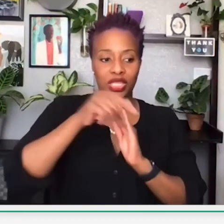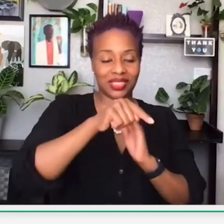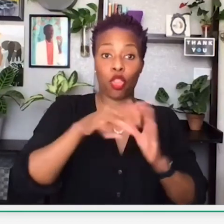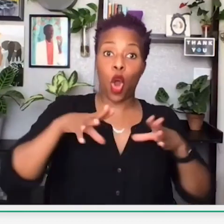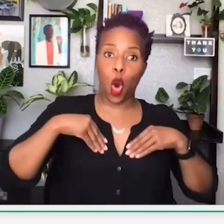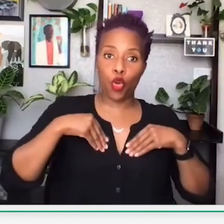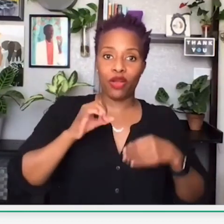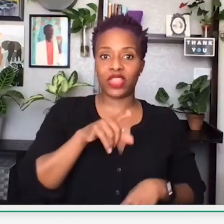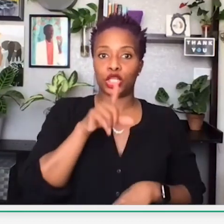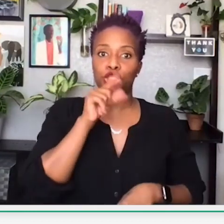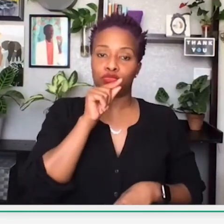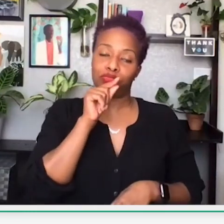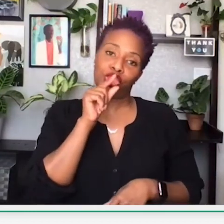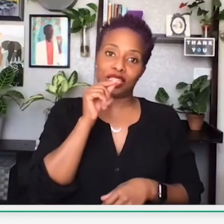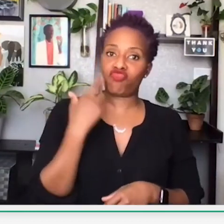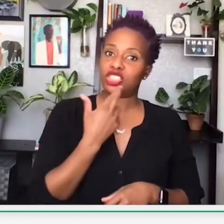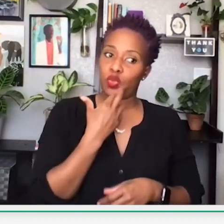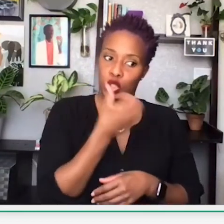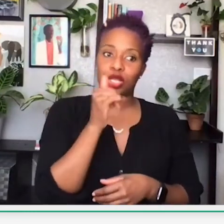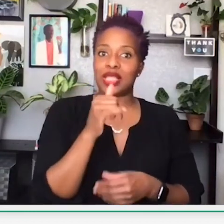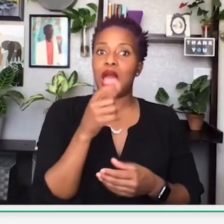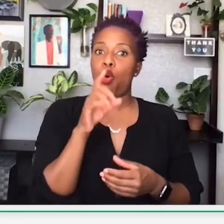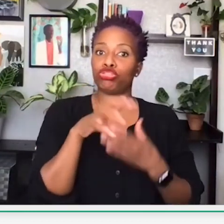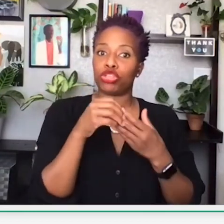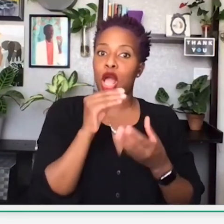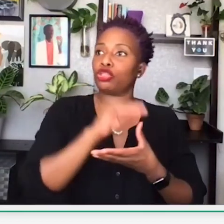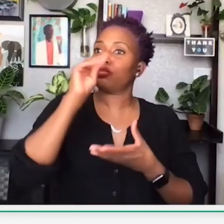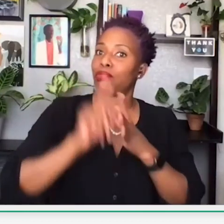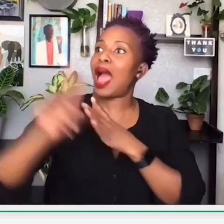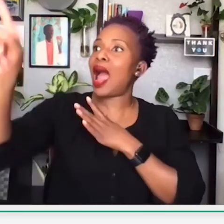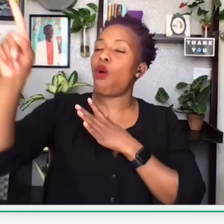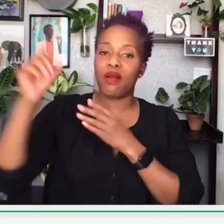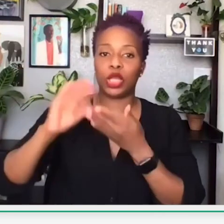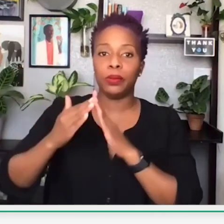I spent it at that restaurant, then it “escapes,” leaves within that circle